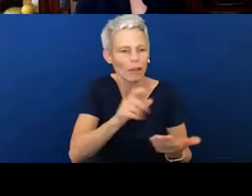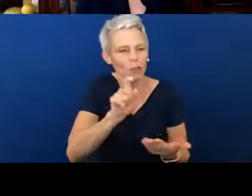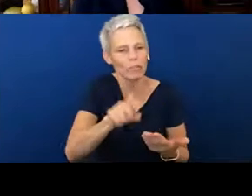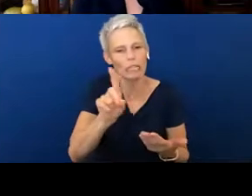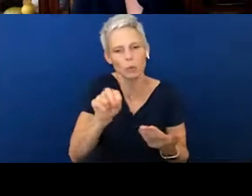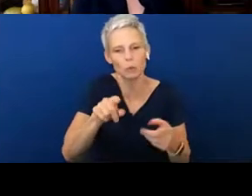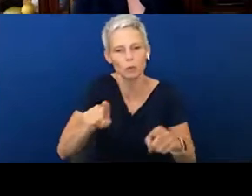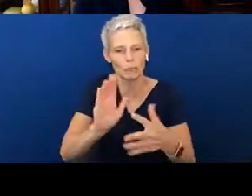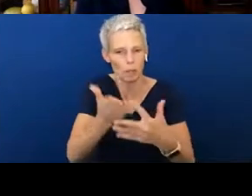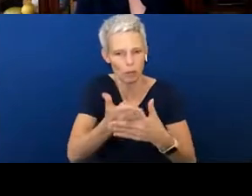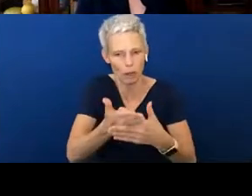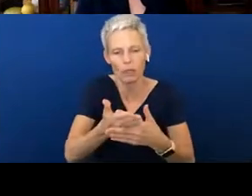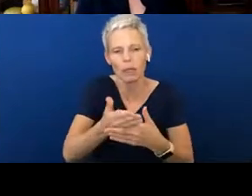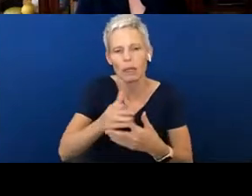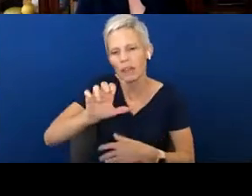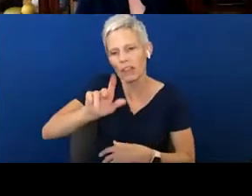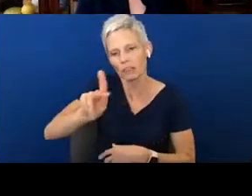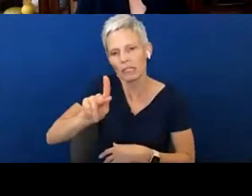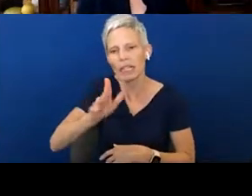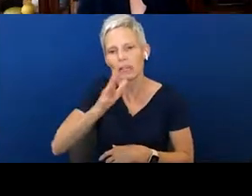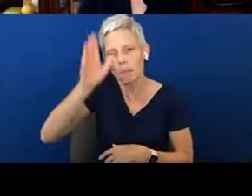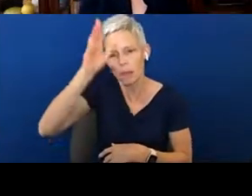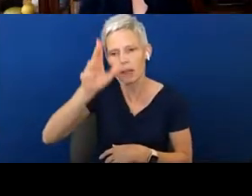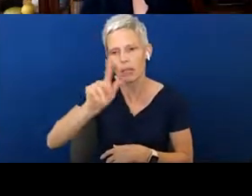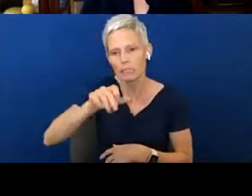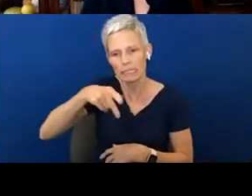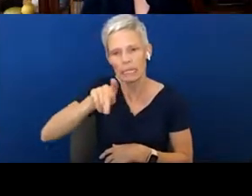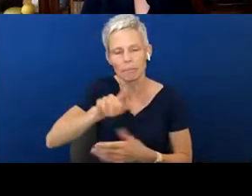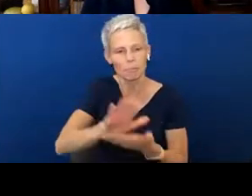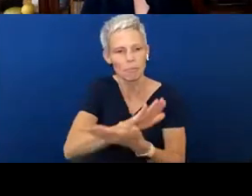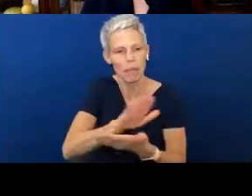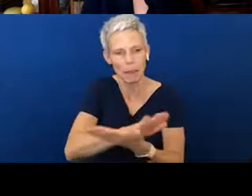again at the bottom of the slide to cut and copy if you wanted to look at those.